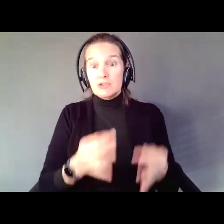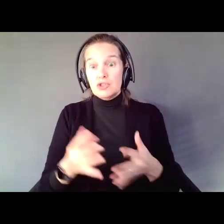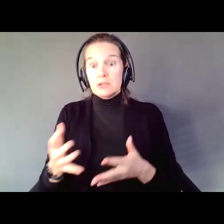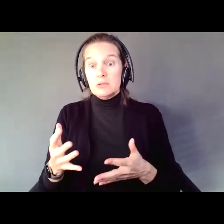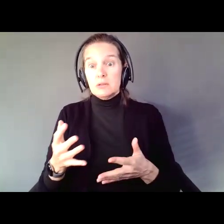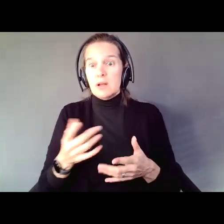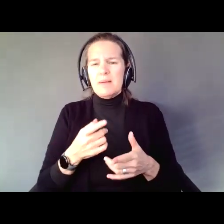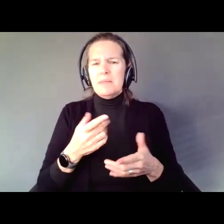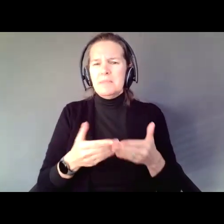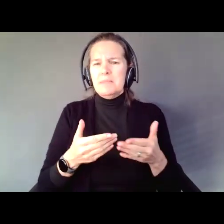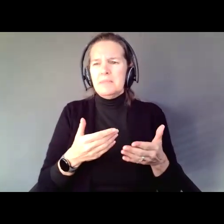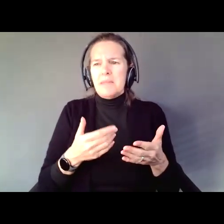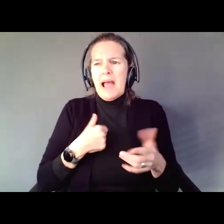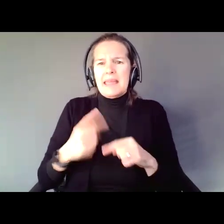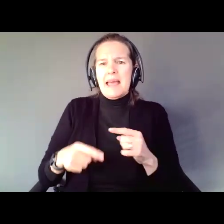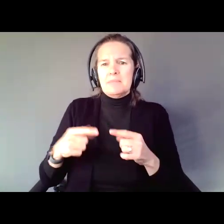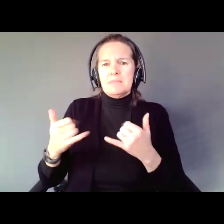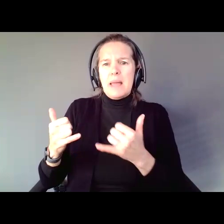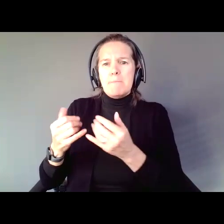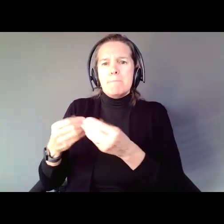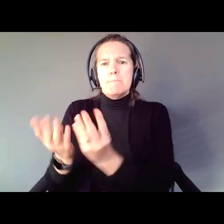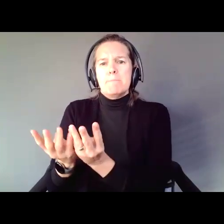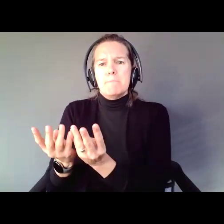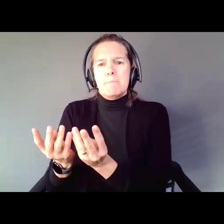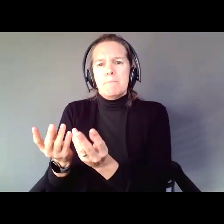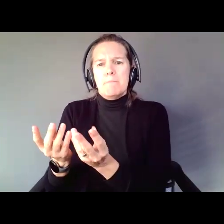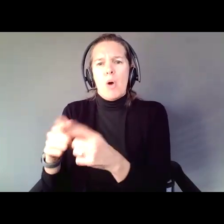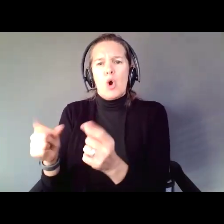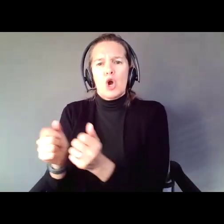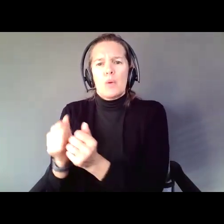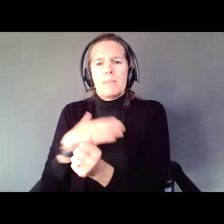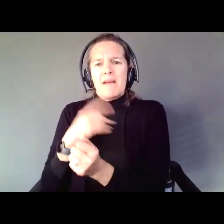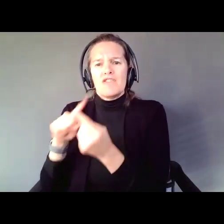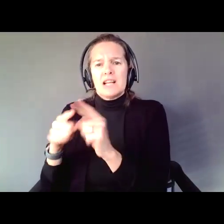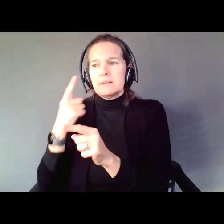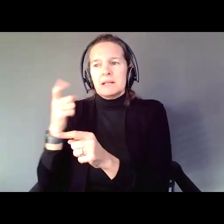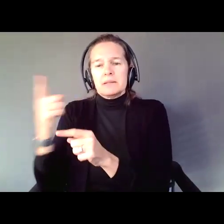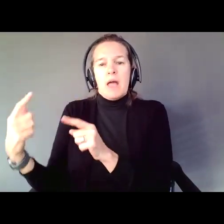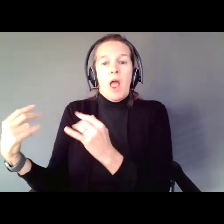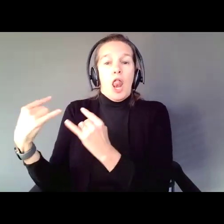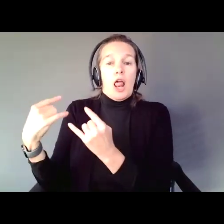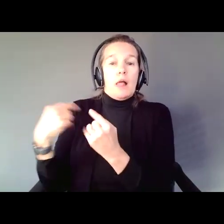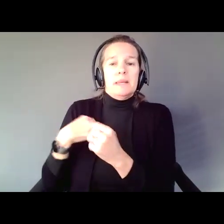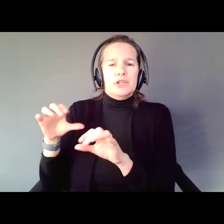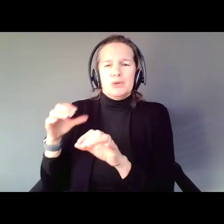friends because they get me to do all kinds of ridiculous things. We cannot condition our lives